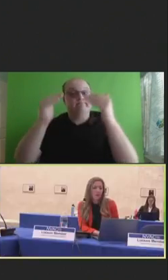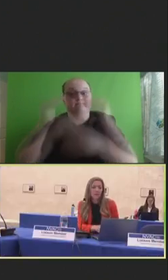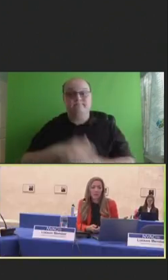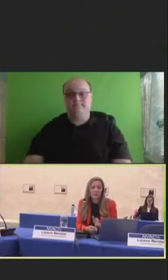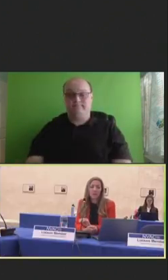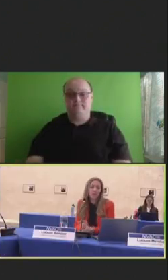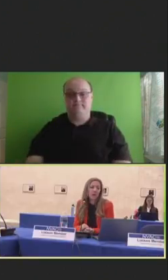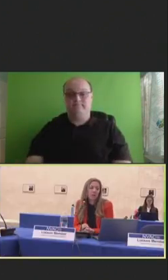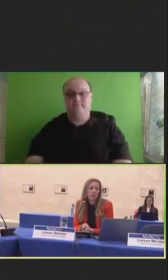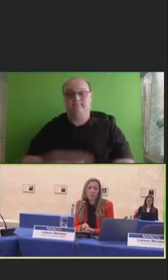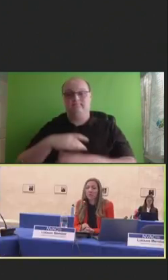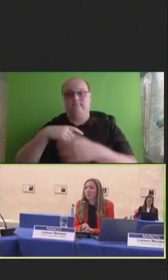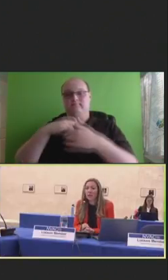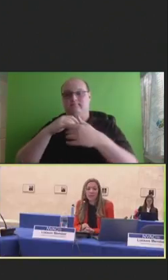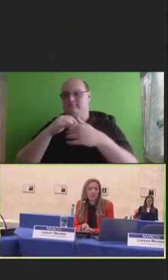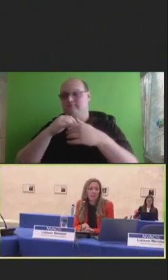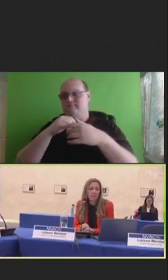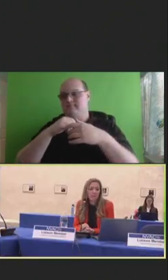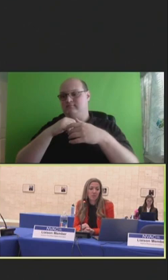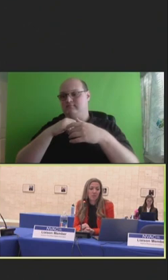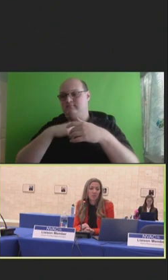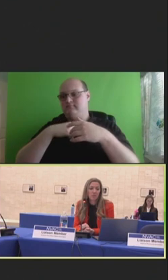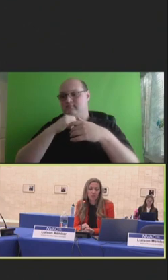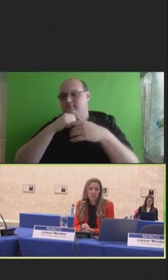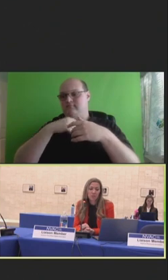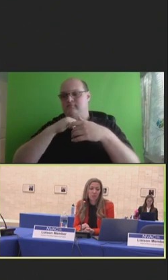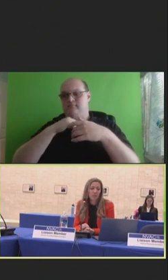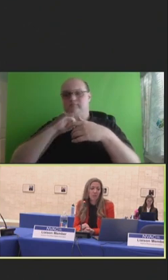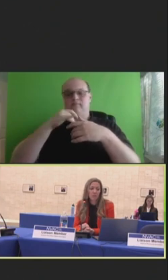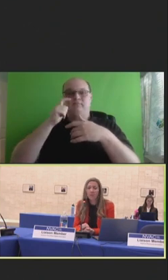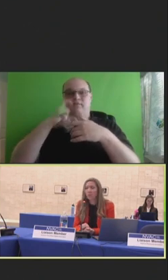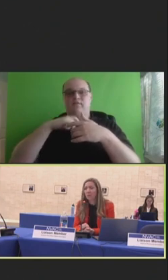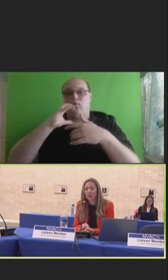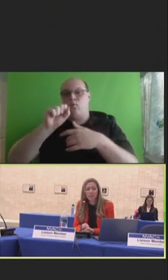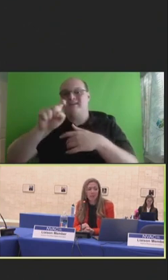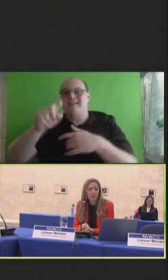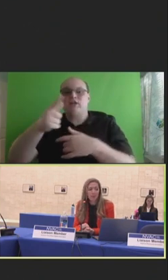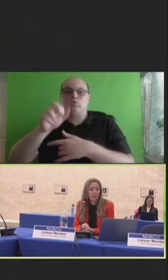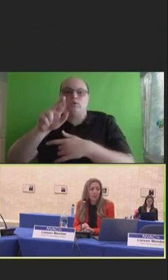In December, AIRA published guidance on messaging, sexual orientation, and gender identity or